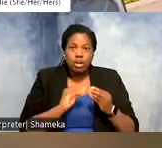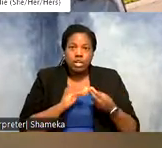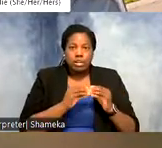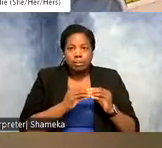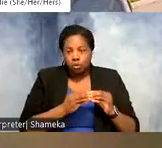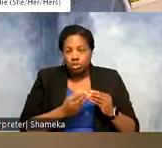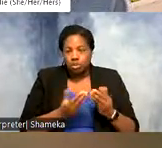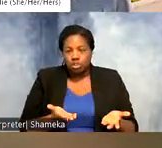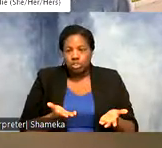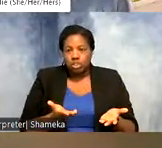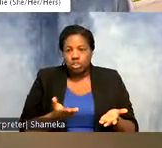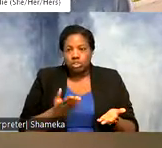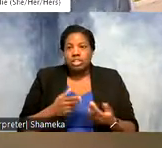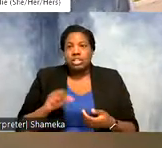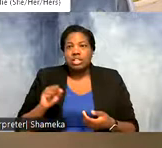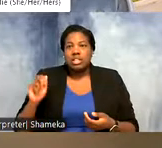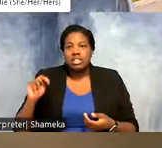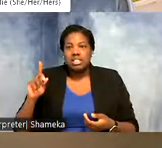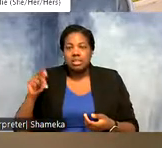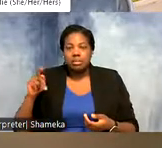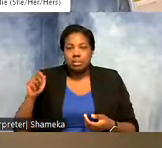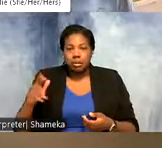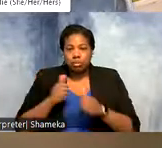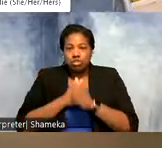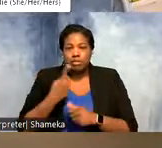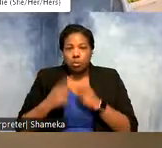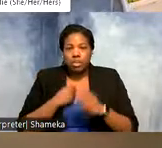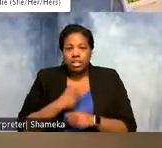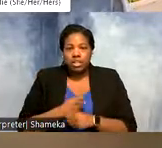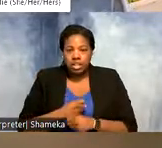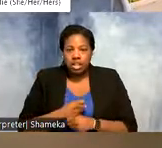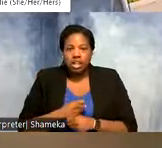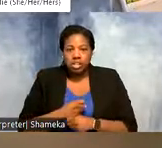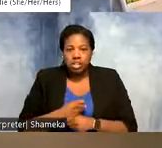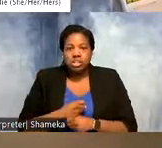The pectoral sandpiper was only tracked for one year. And so you see more purple for the black-bellied